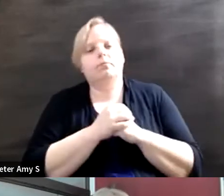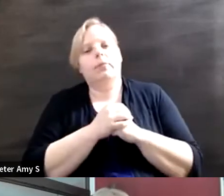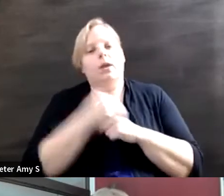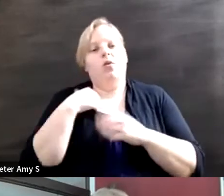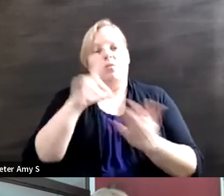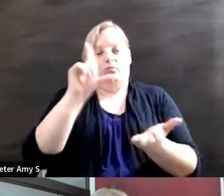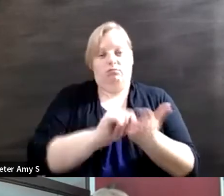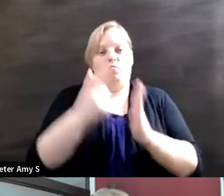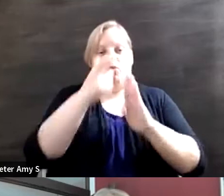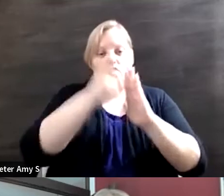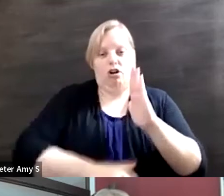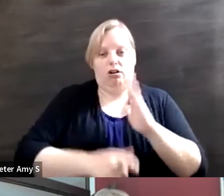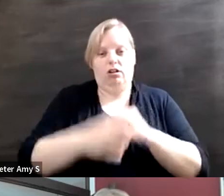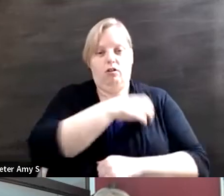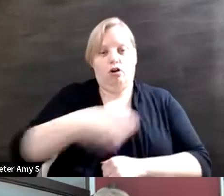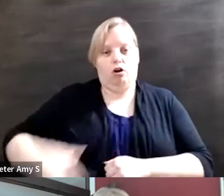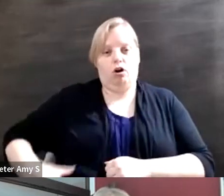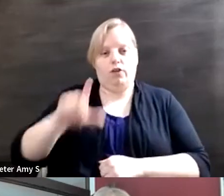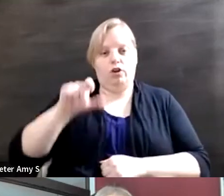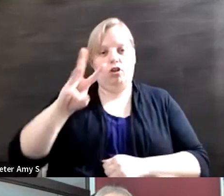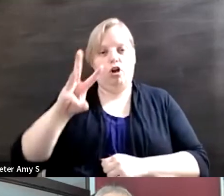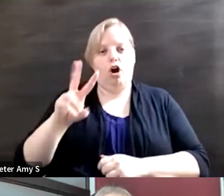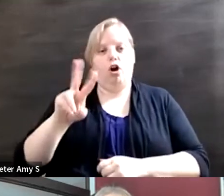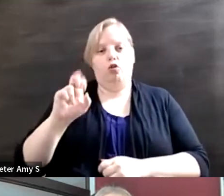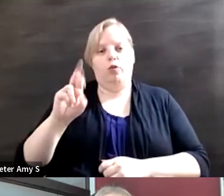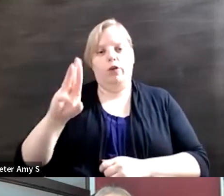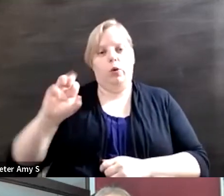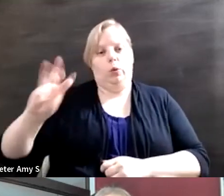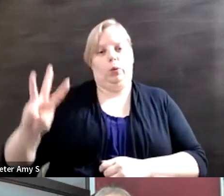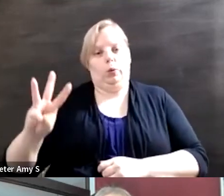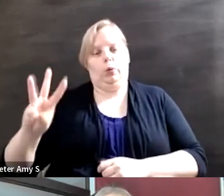Harvard Law Review, the most prestigious law journal, and we did it with the self-advocates